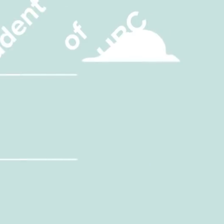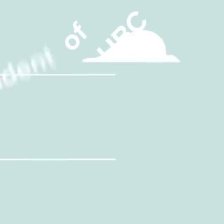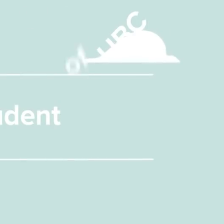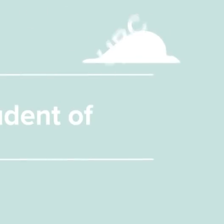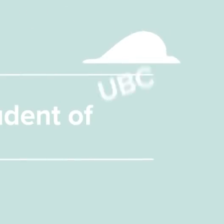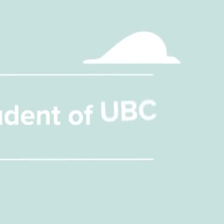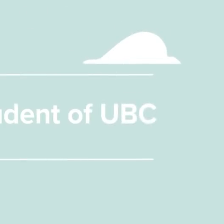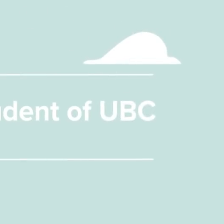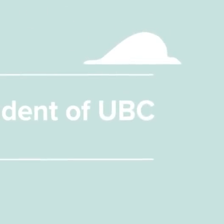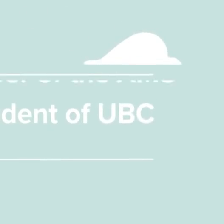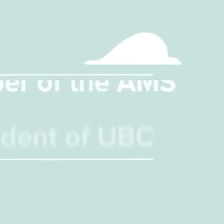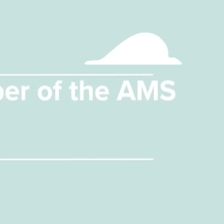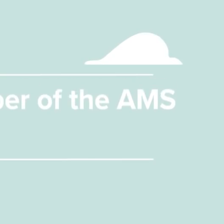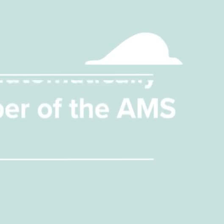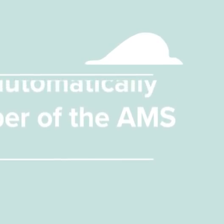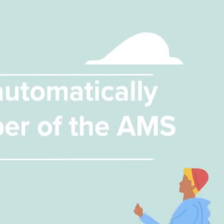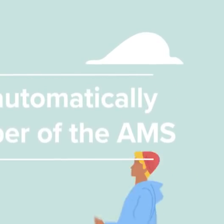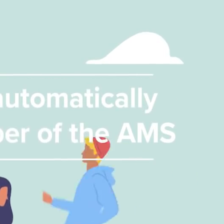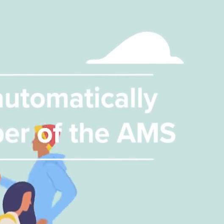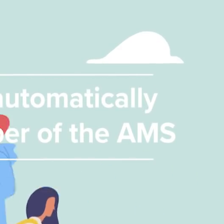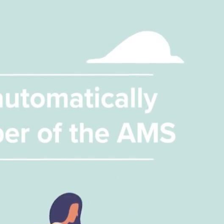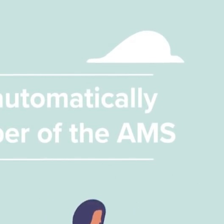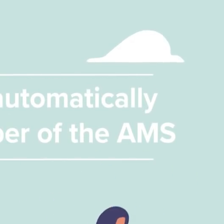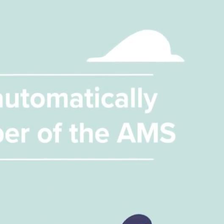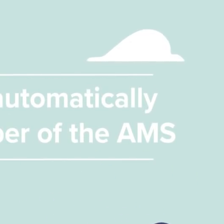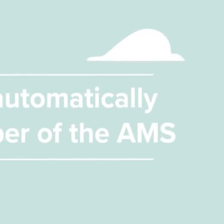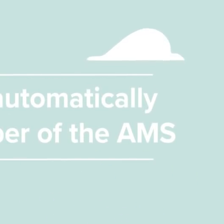[Announcer] As a student of UBC, you're automatically a member of the AMS.